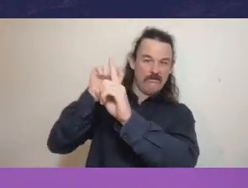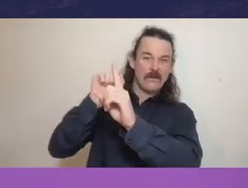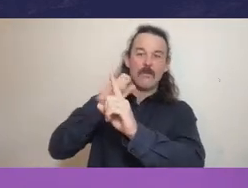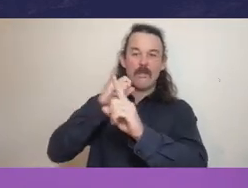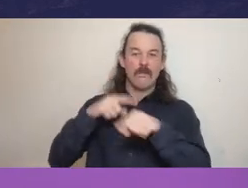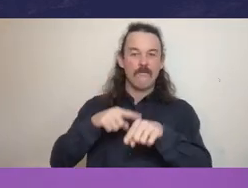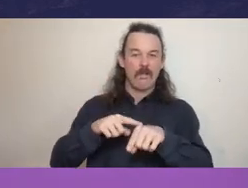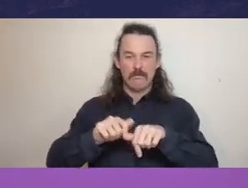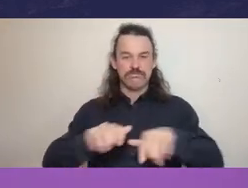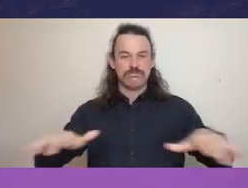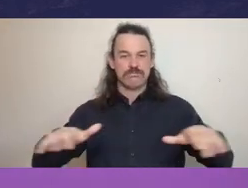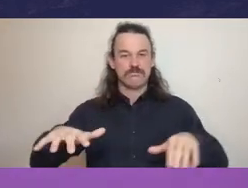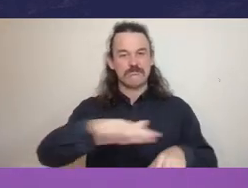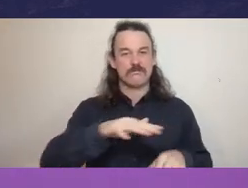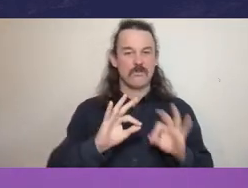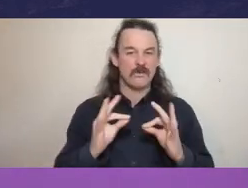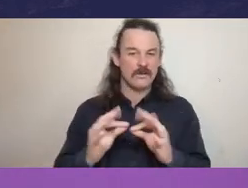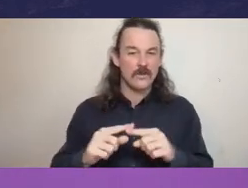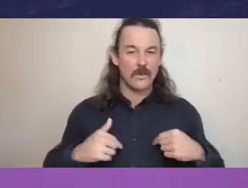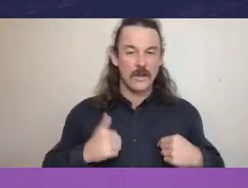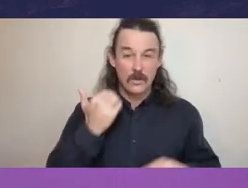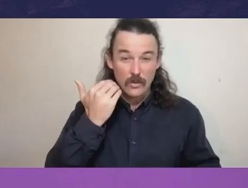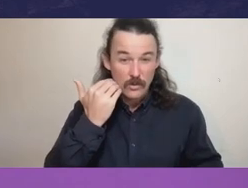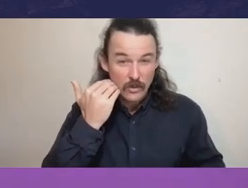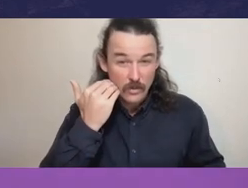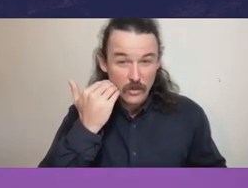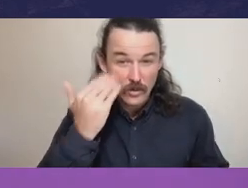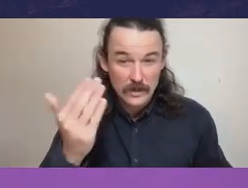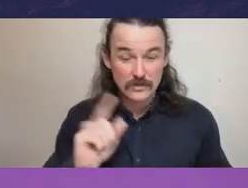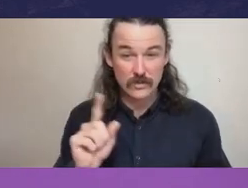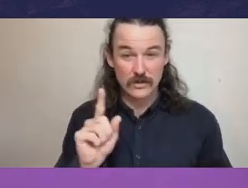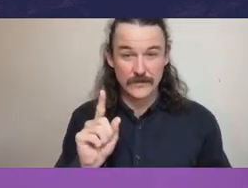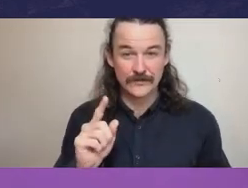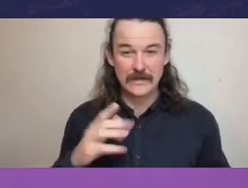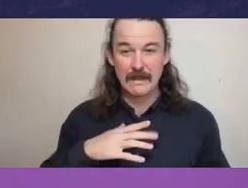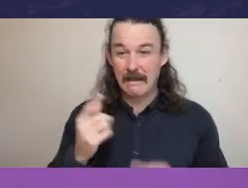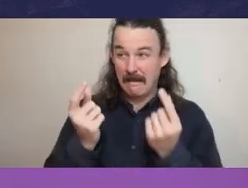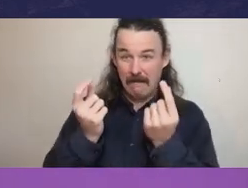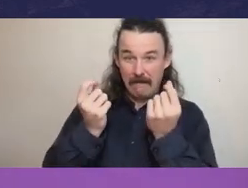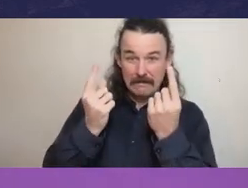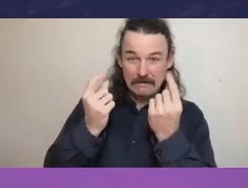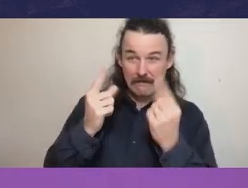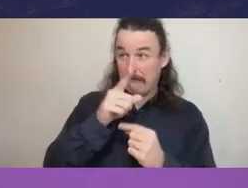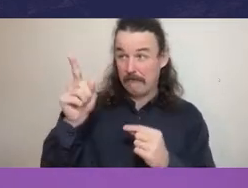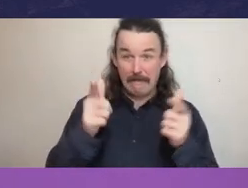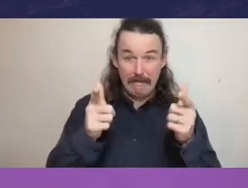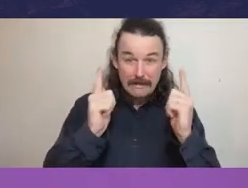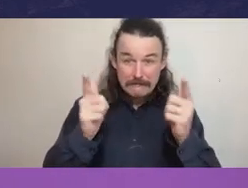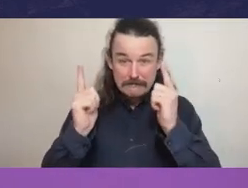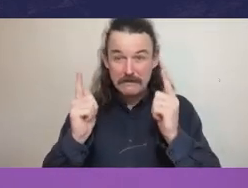one of the things we're always exercised by is to try and understand that leadership management's attitude toward internal control.